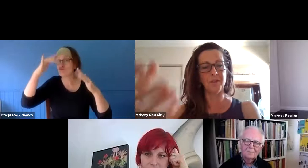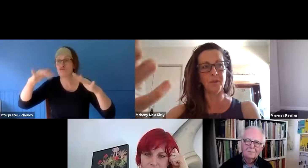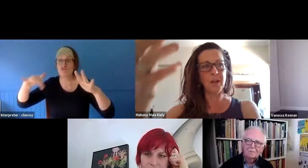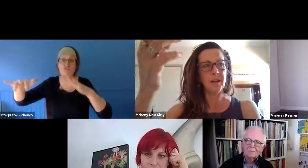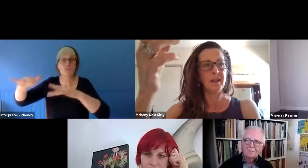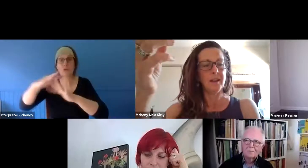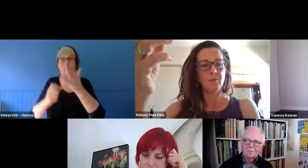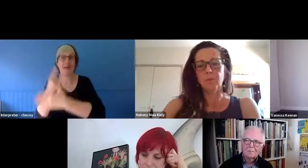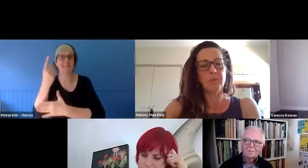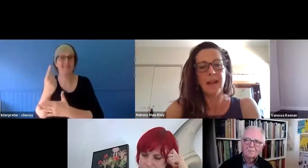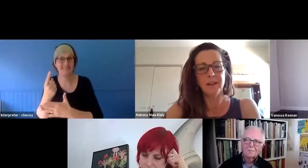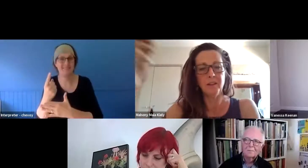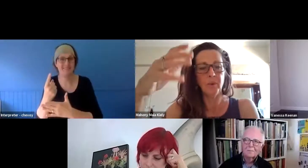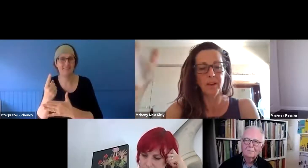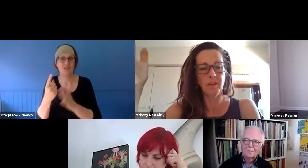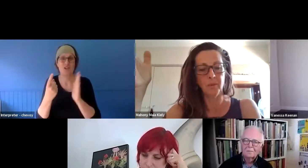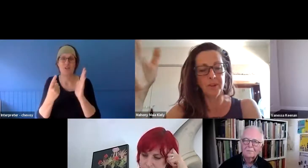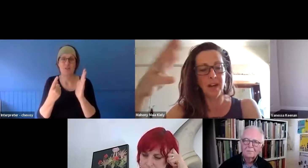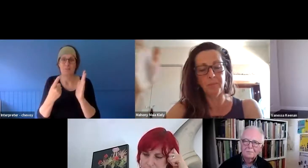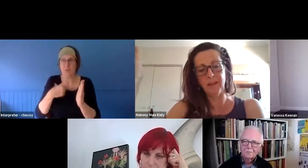can you know where you're going when you haven't been there before? So,